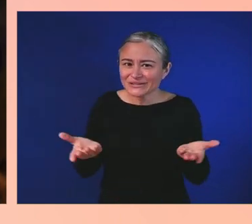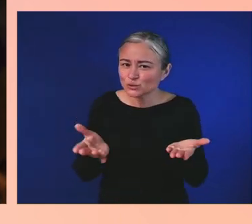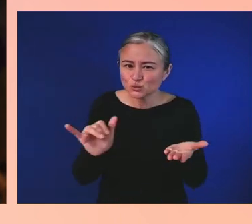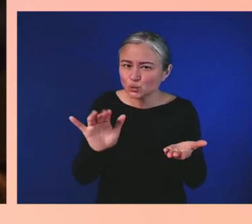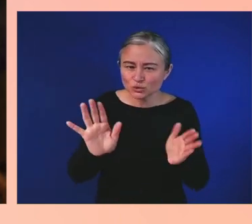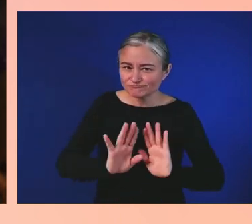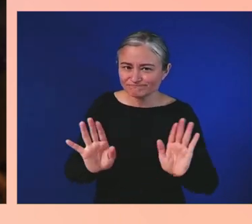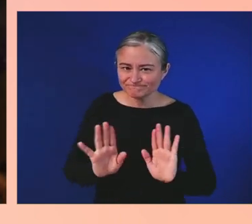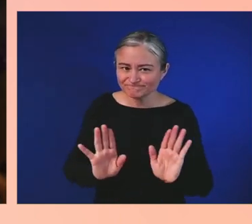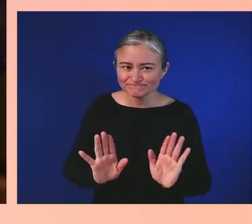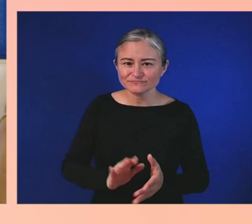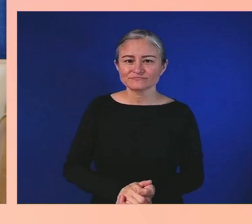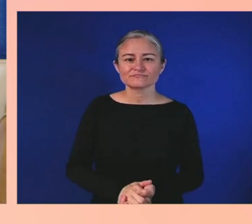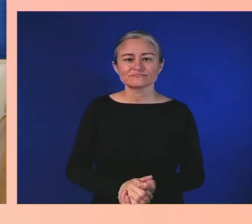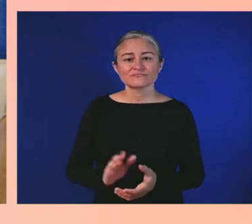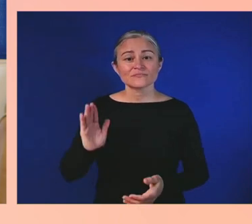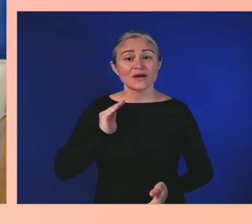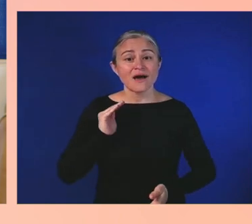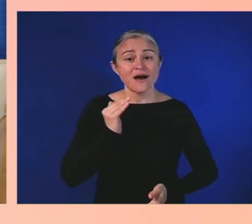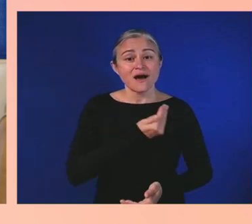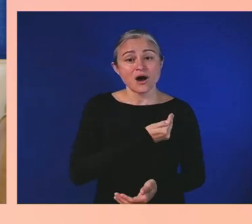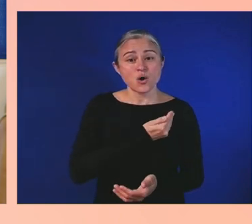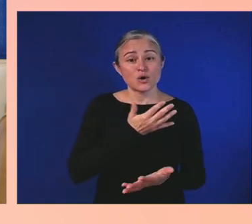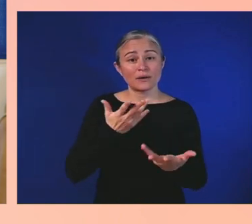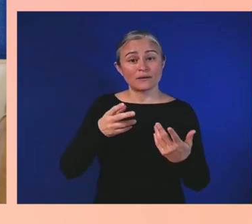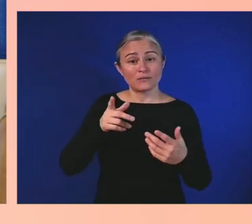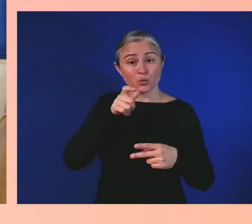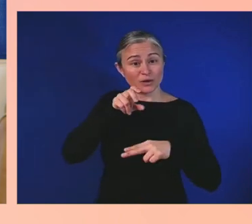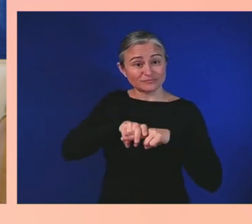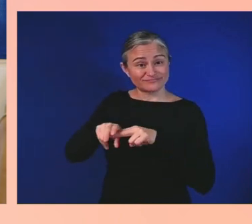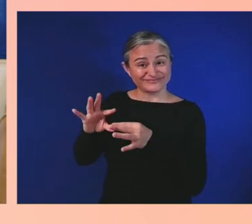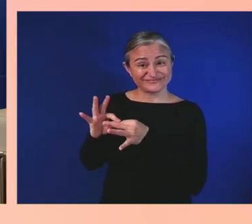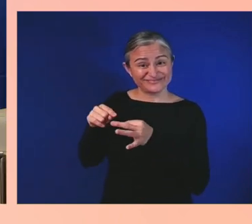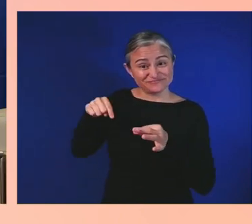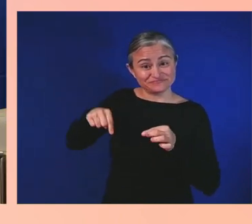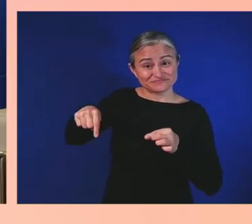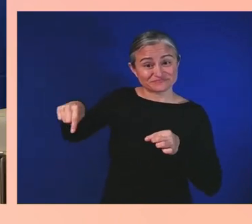about owning your intellectual property, owning how you tell the history.